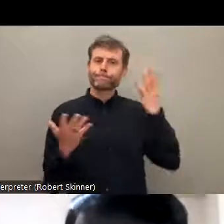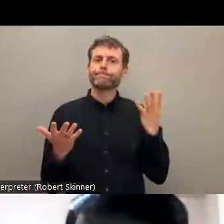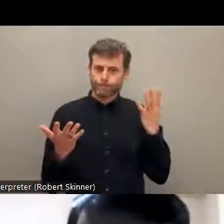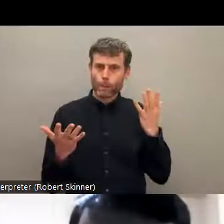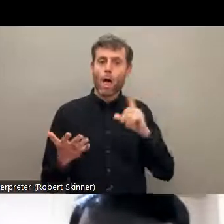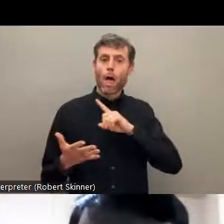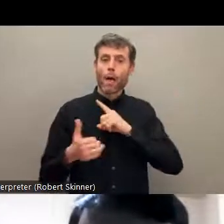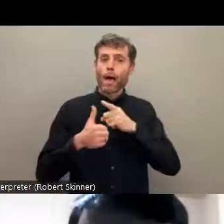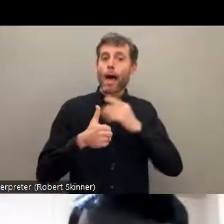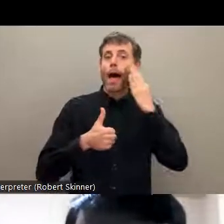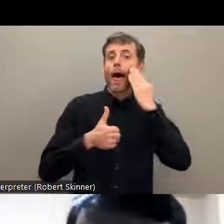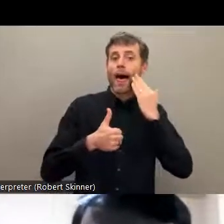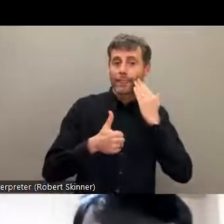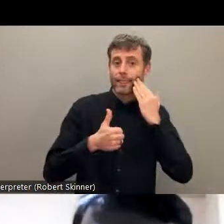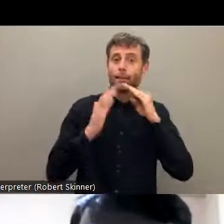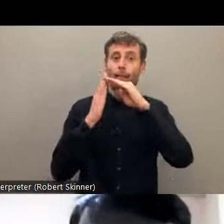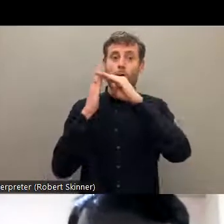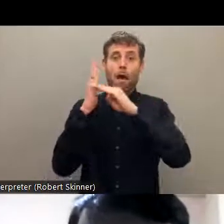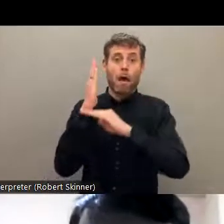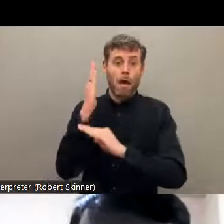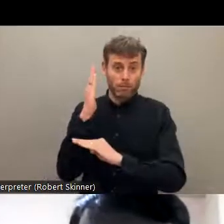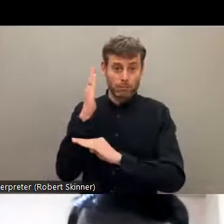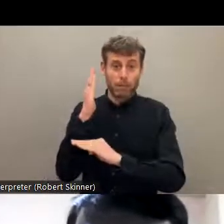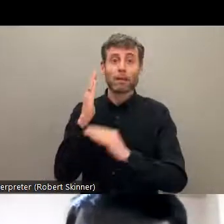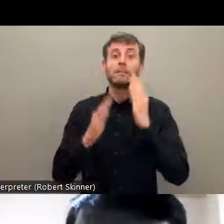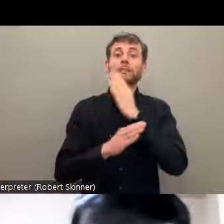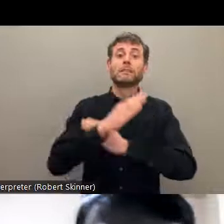ethnicity, caste, or disability or other